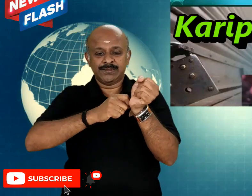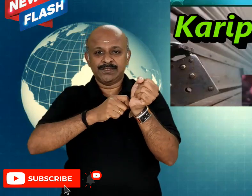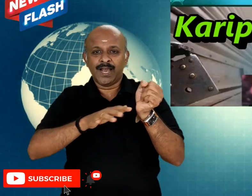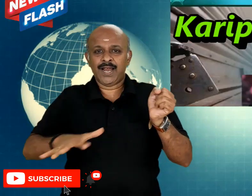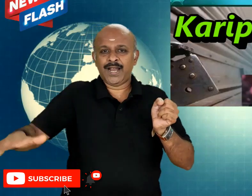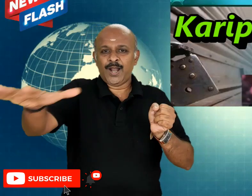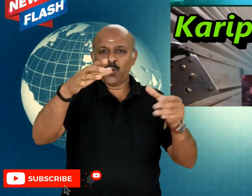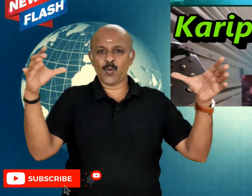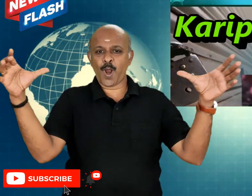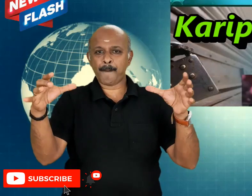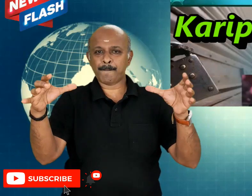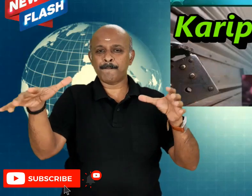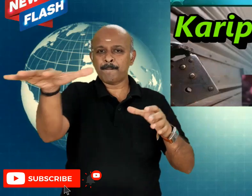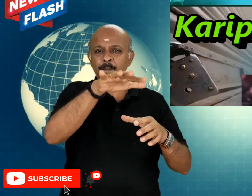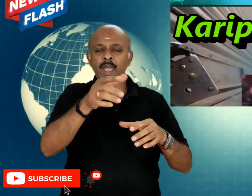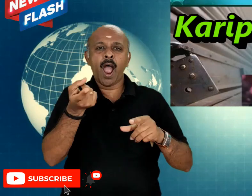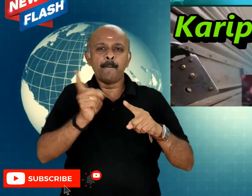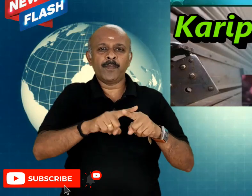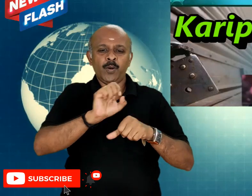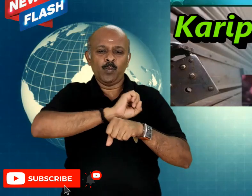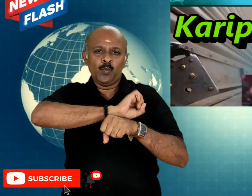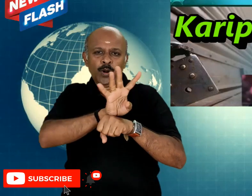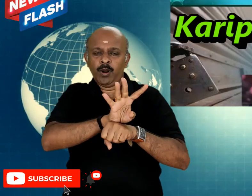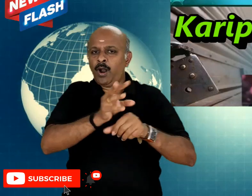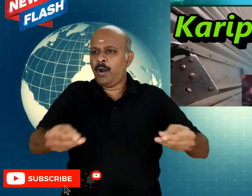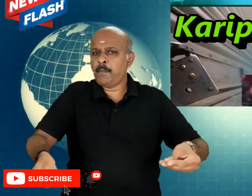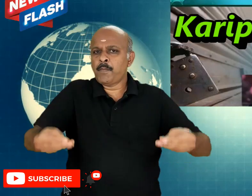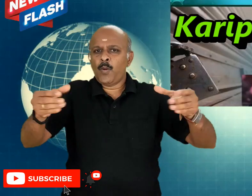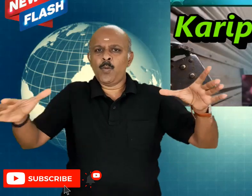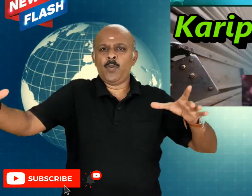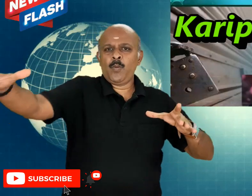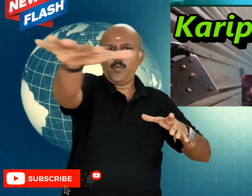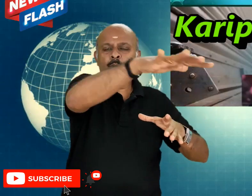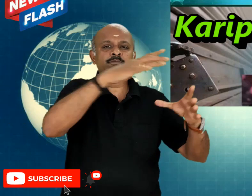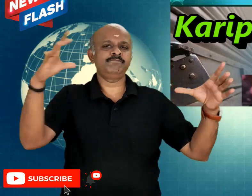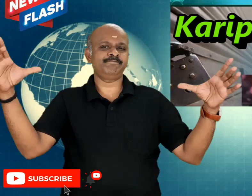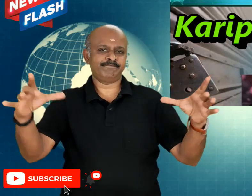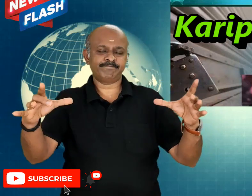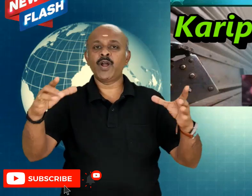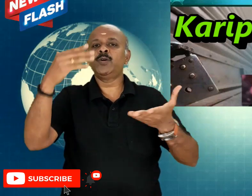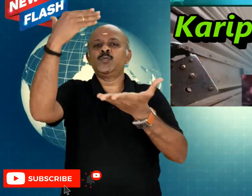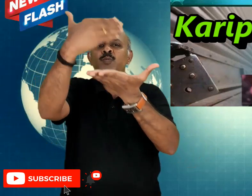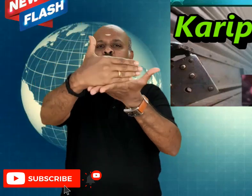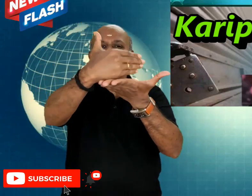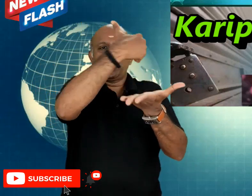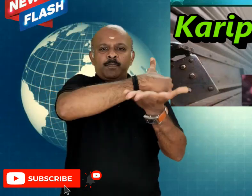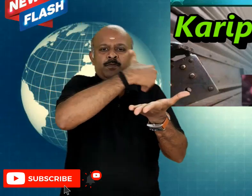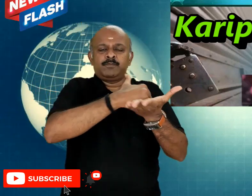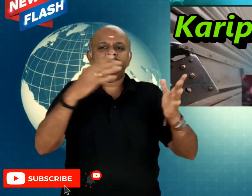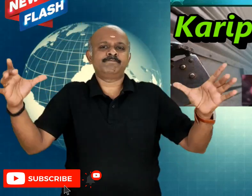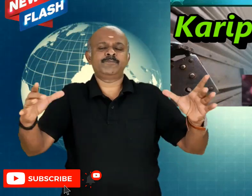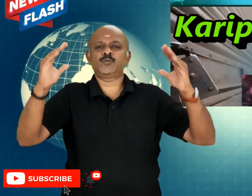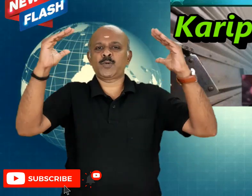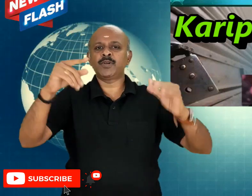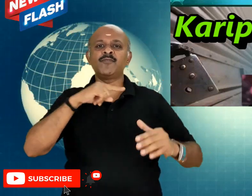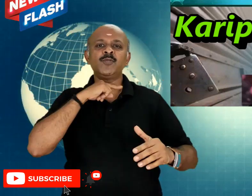Karipur is now a containment zone due to the high postivity of the coronavirus